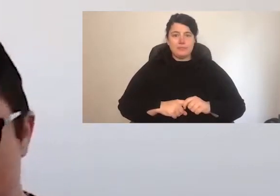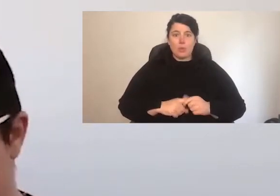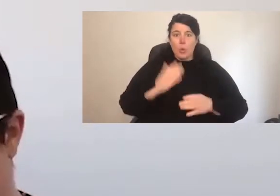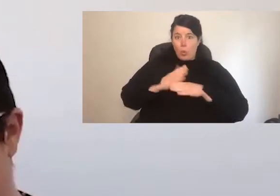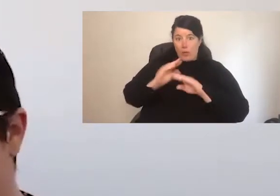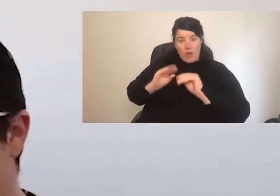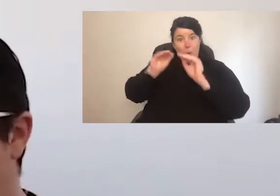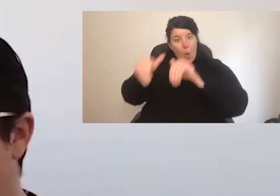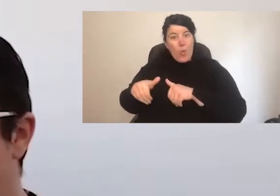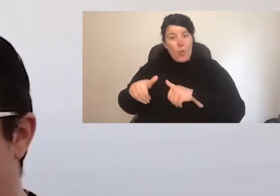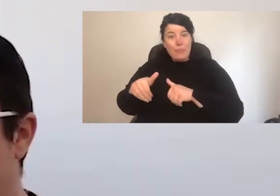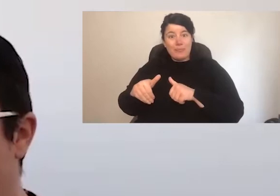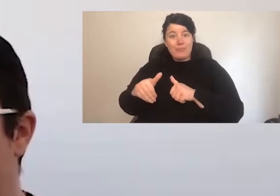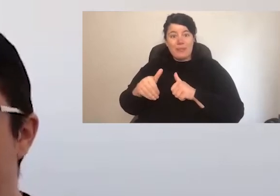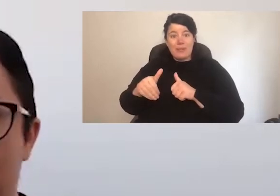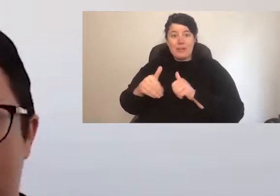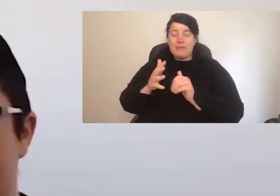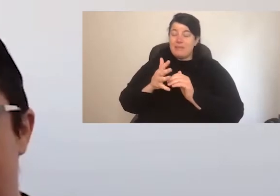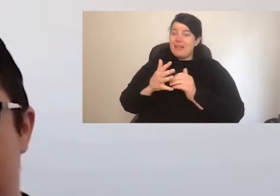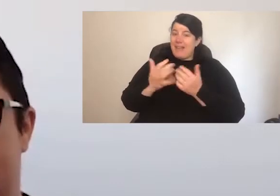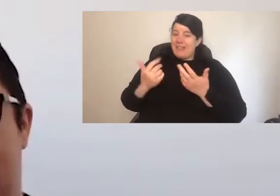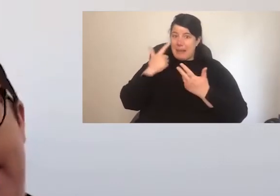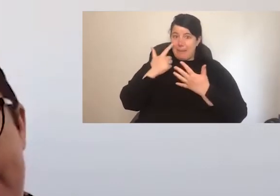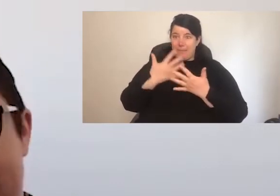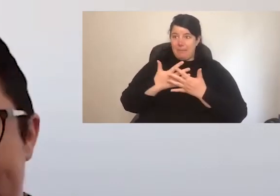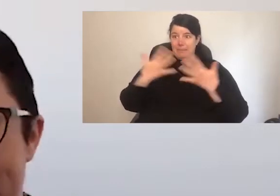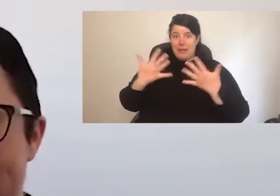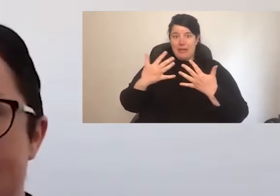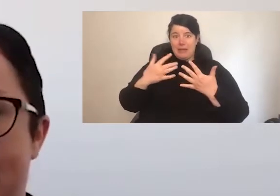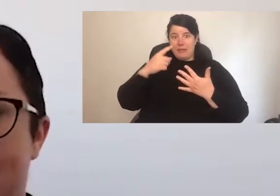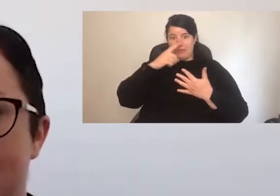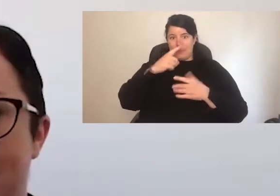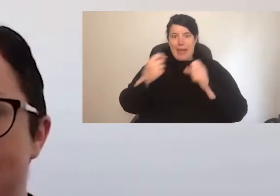seen a huge increase in everybody's email traffic and in the amount of